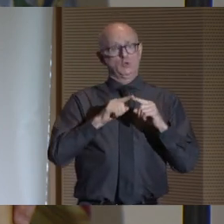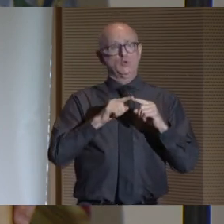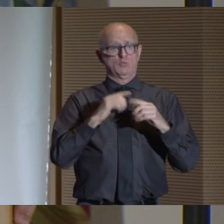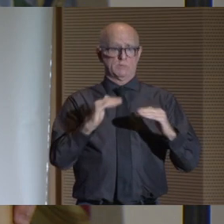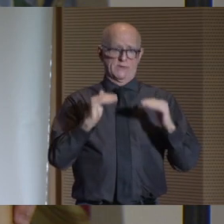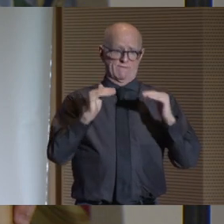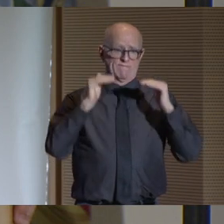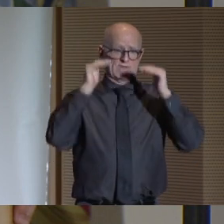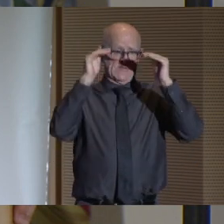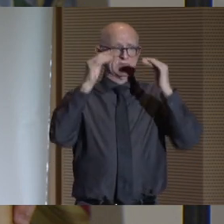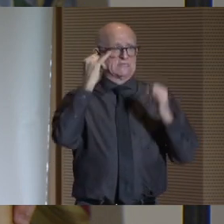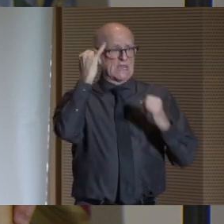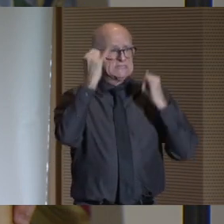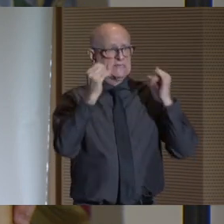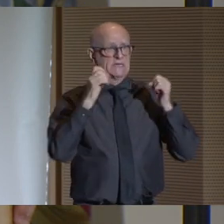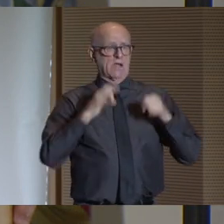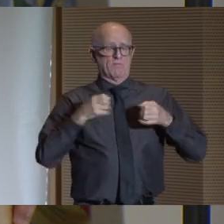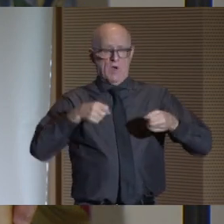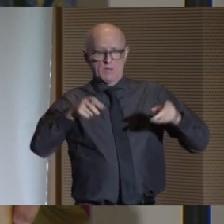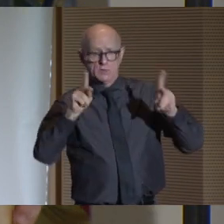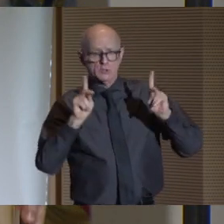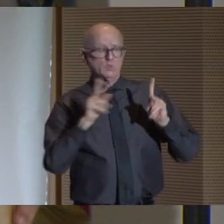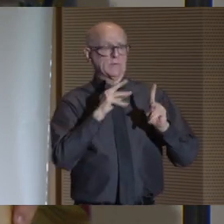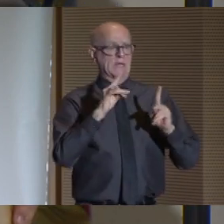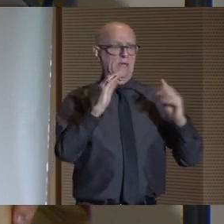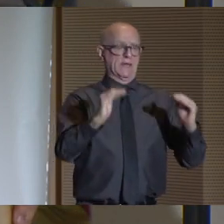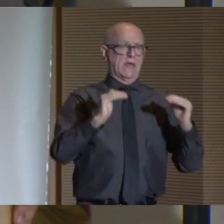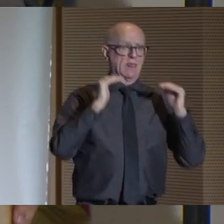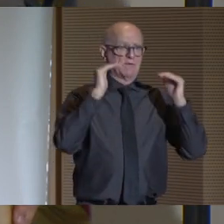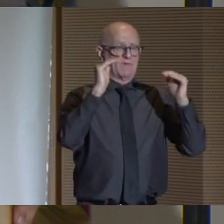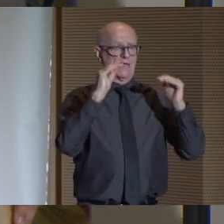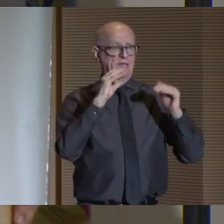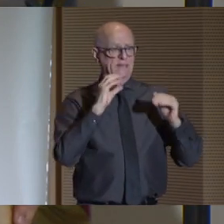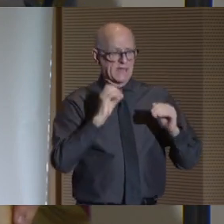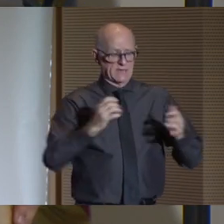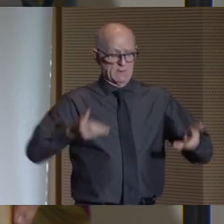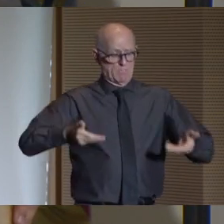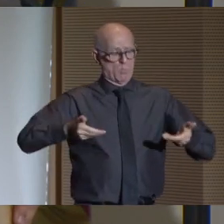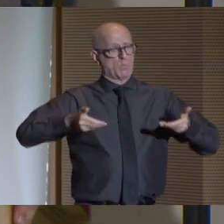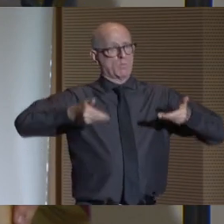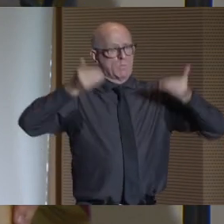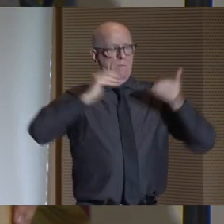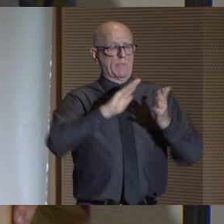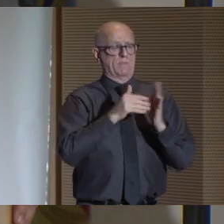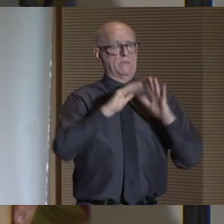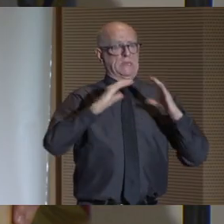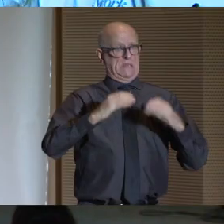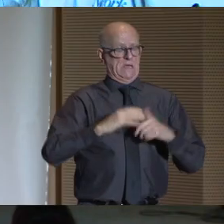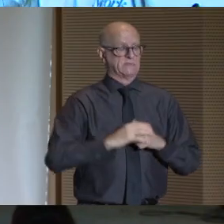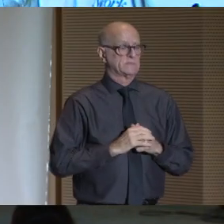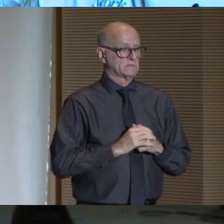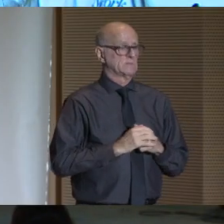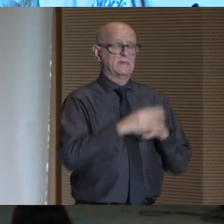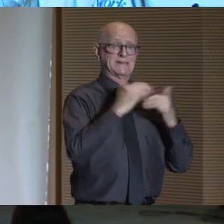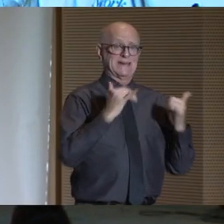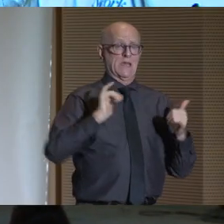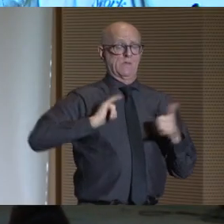has done more to advance the ideals of access and opportunity or to elevate and expand the middle class.